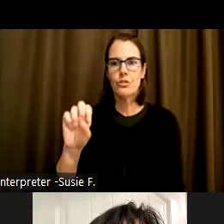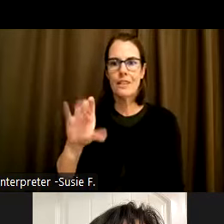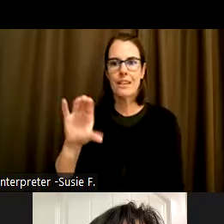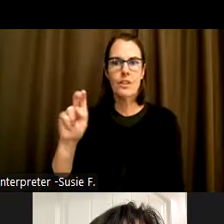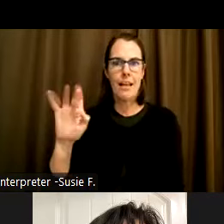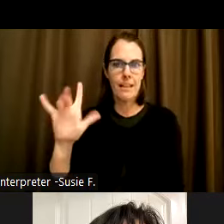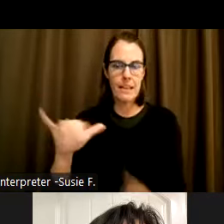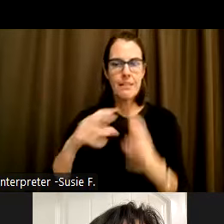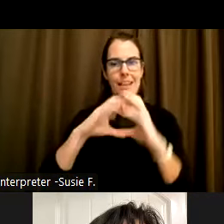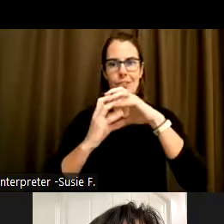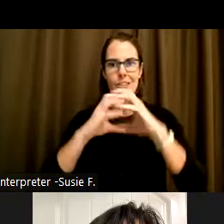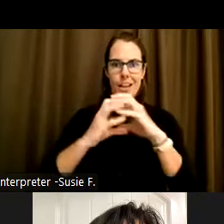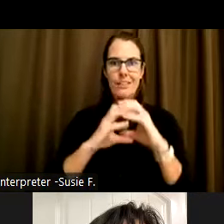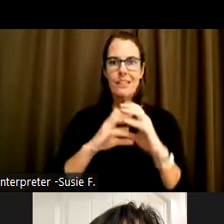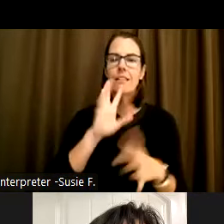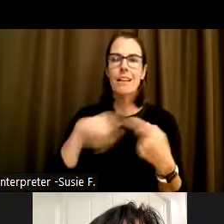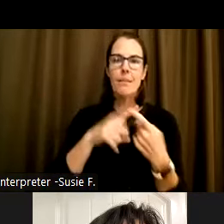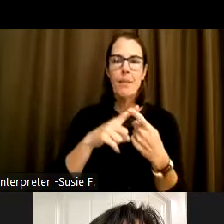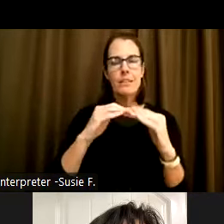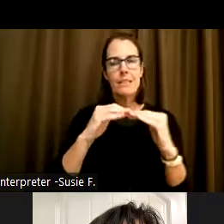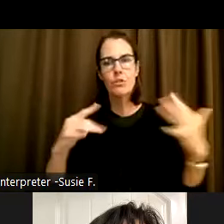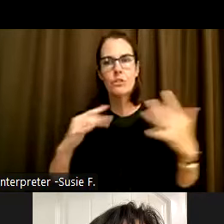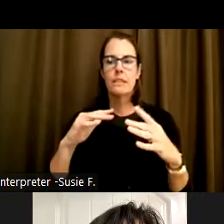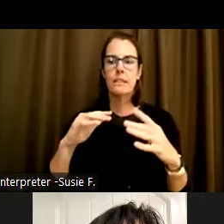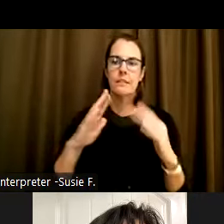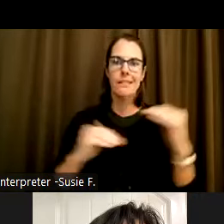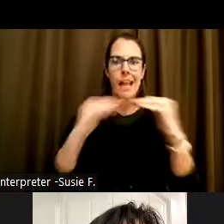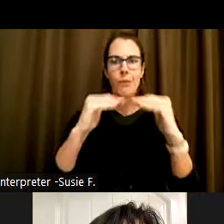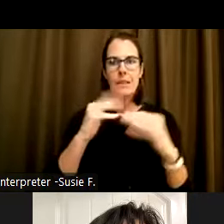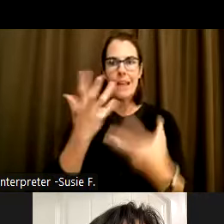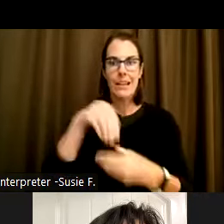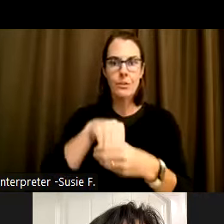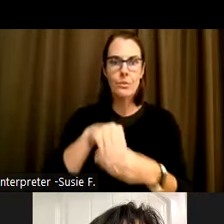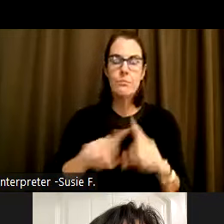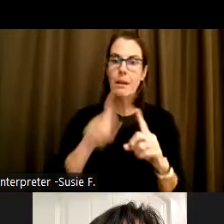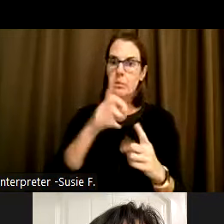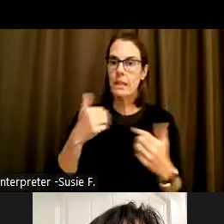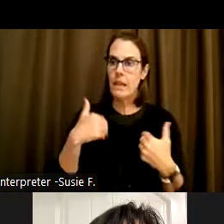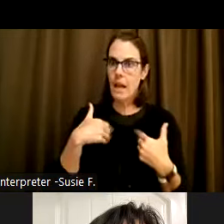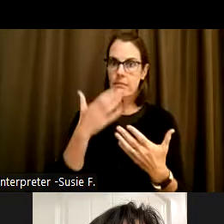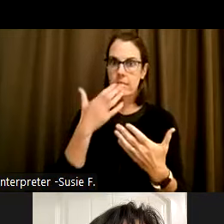equity and inclusion. But there is actually really deep meaning and weight that comes with the term intersectionality.